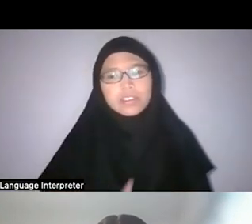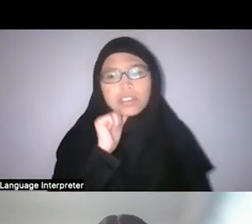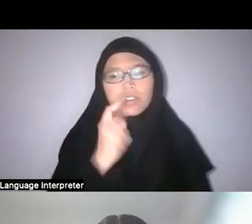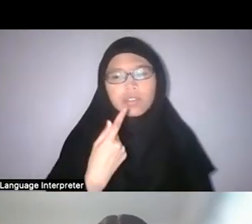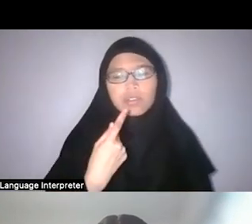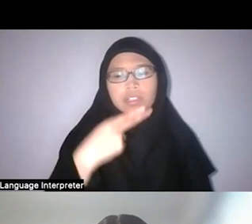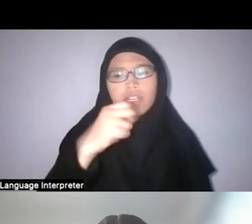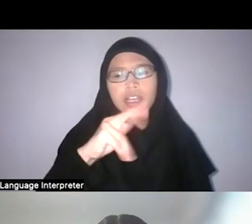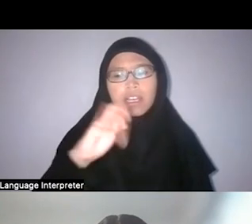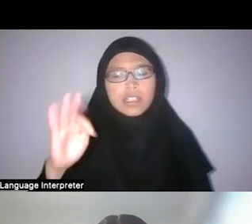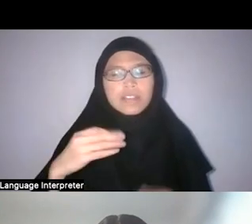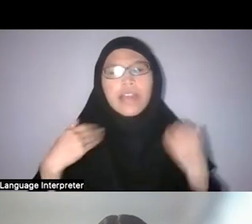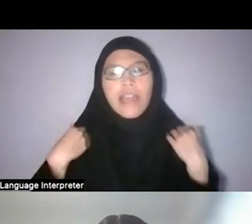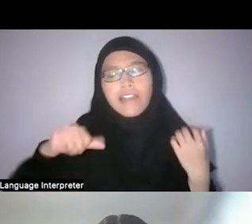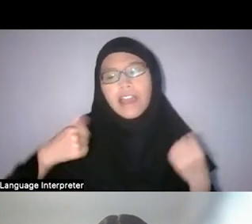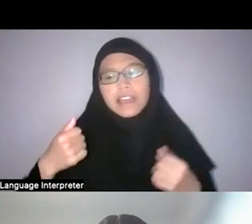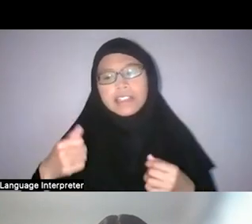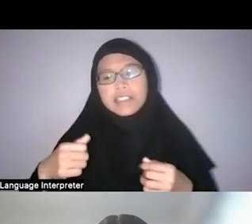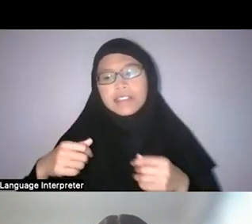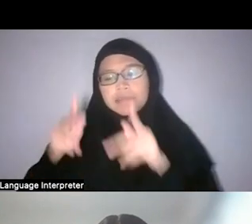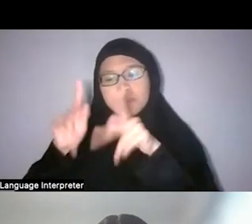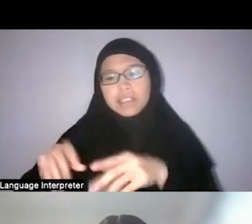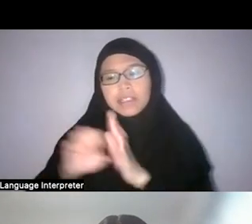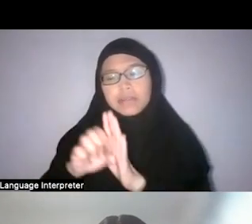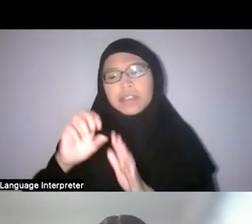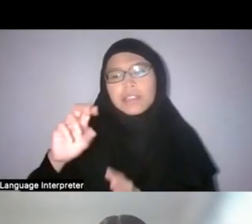there were other figures such as Encik Ahmad Hassan that I would like to highlight.